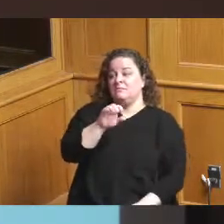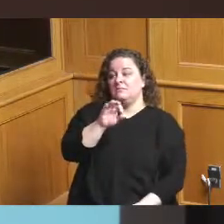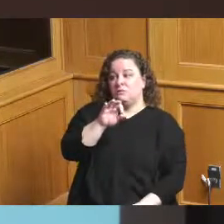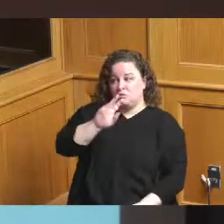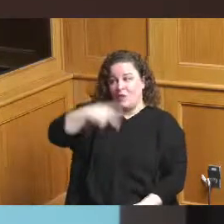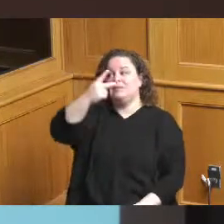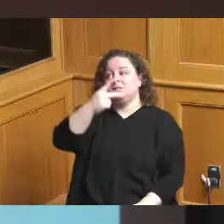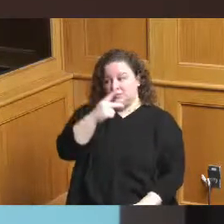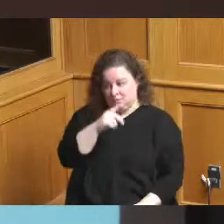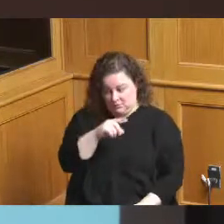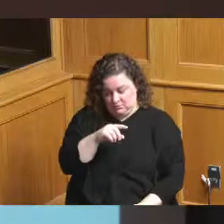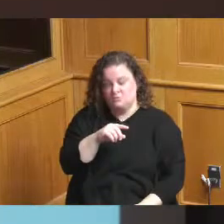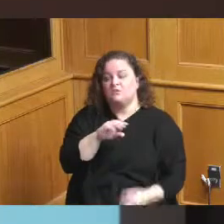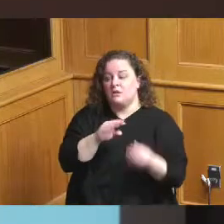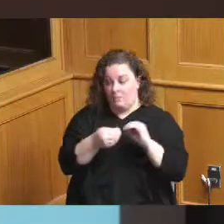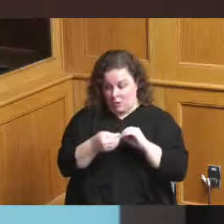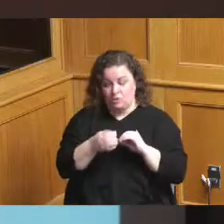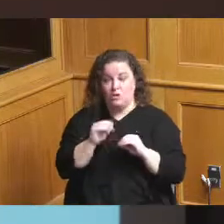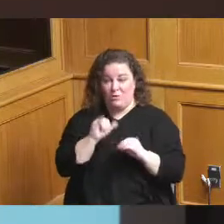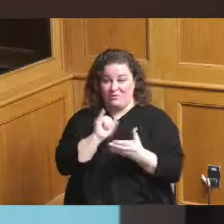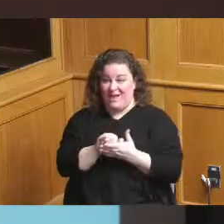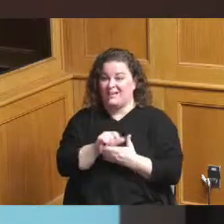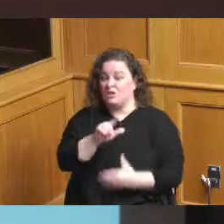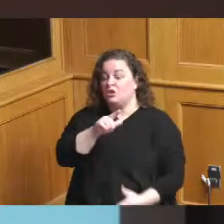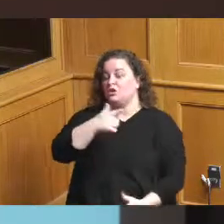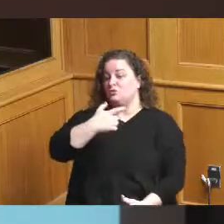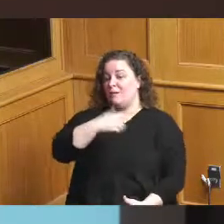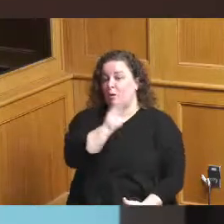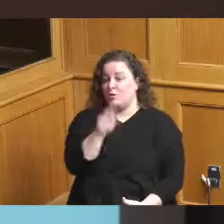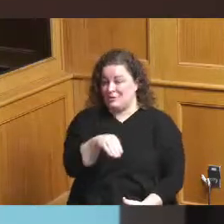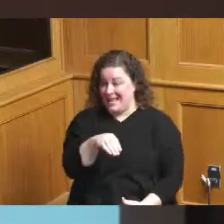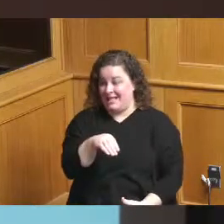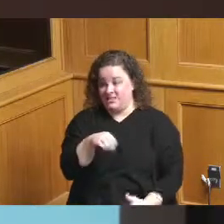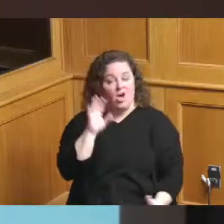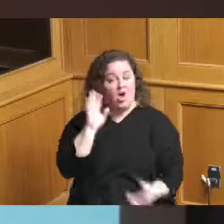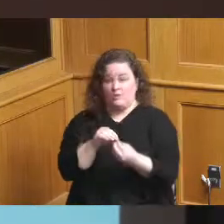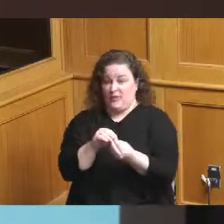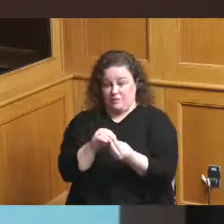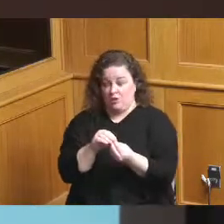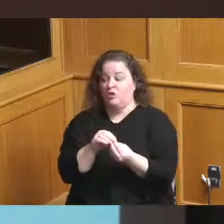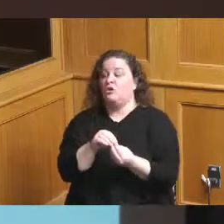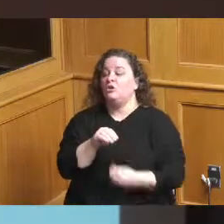that's 21 percent of our total and over 20 percent of our businesses in Over-the-Rhine